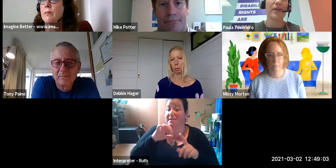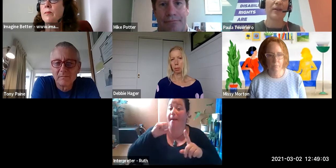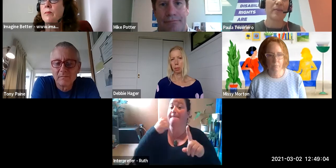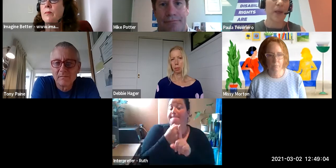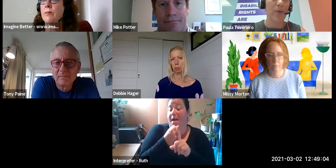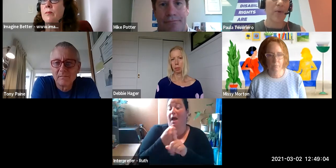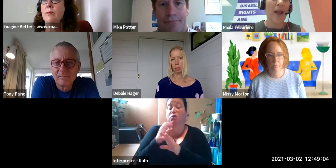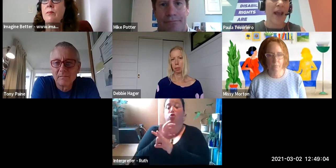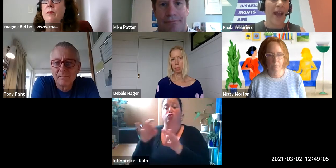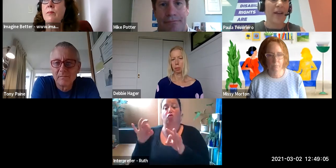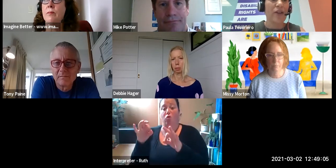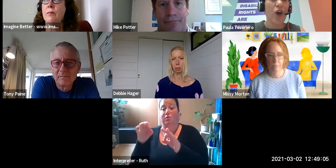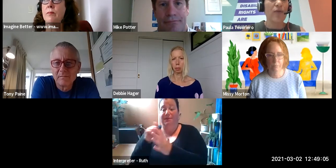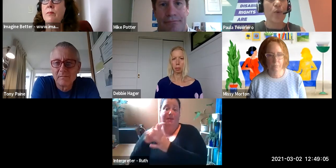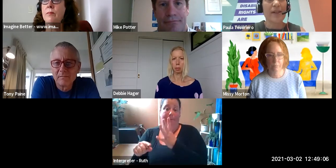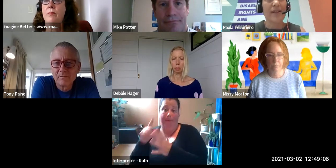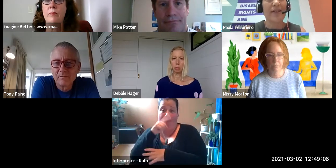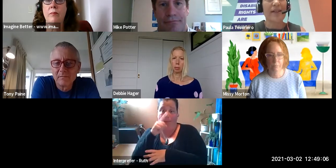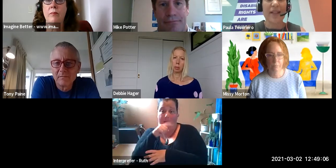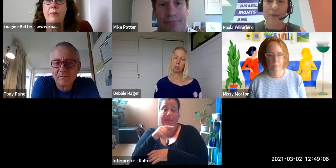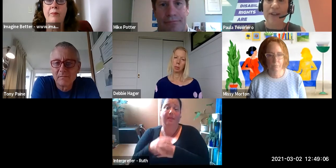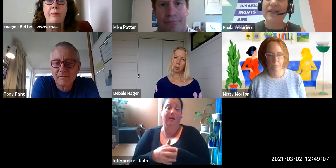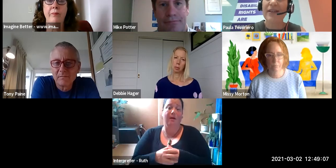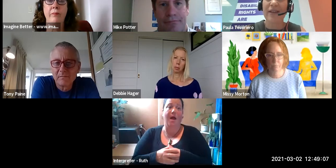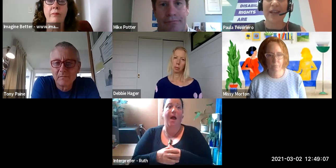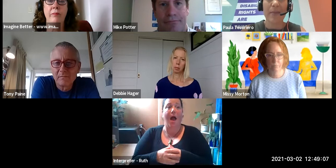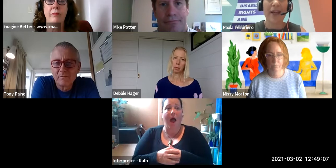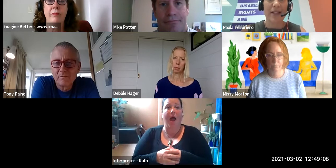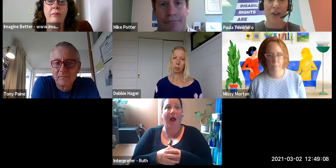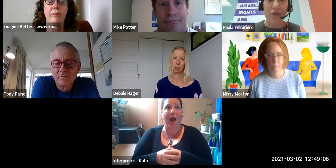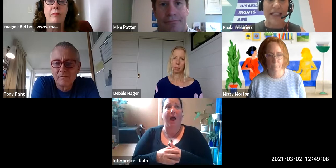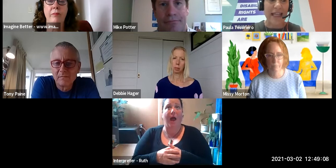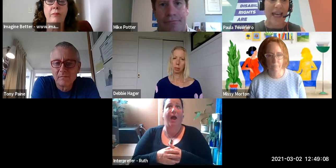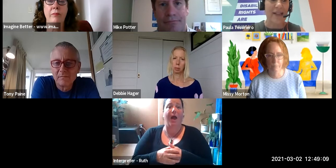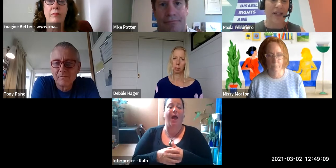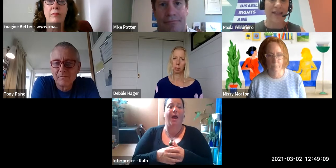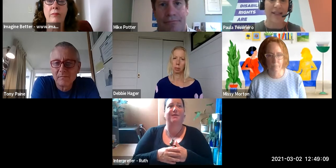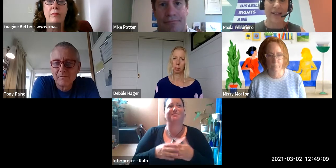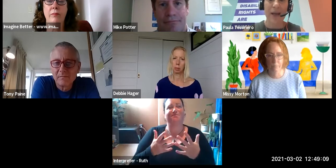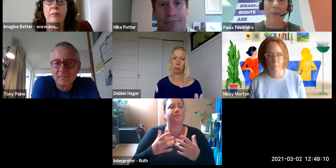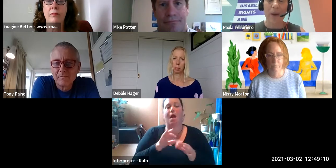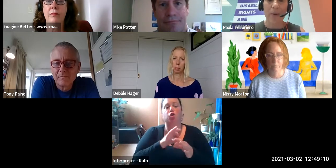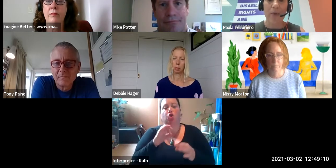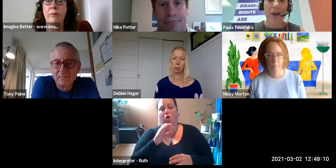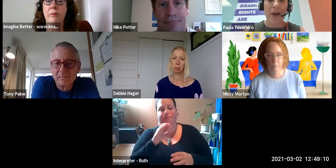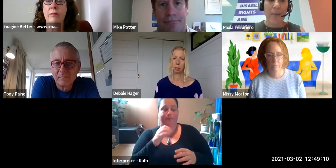people. And no, of course, it's different than the impact it directly has on us as disabled people